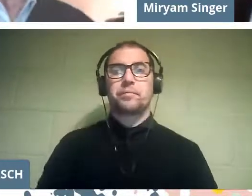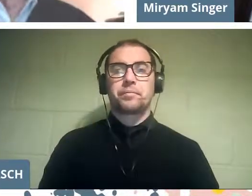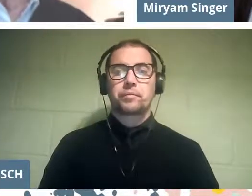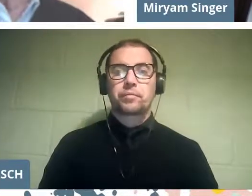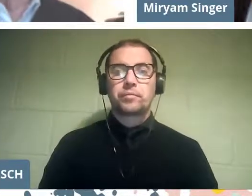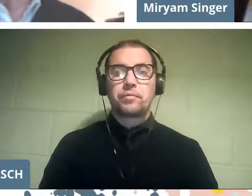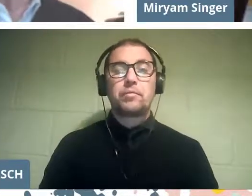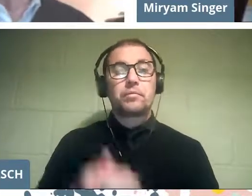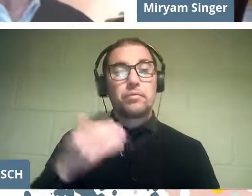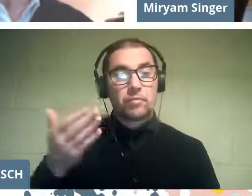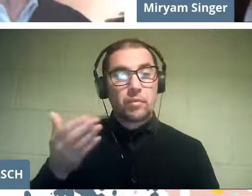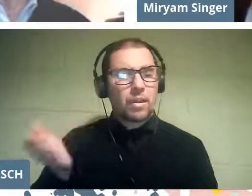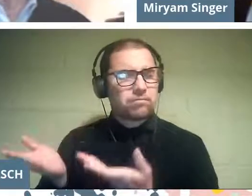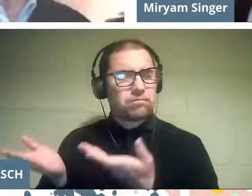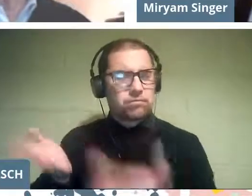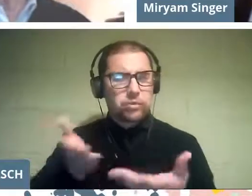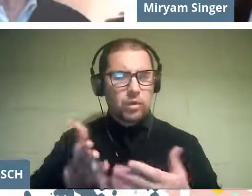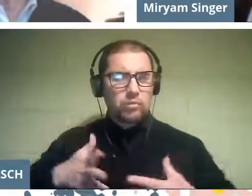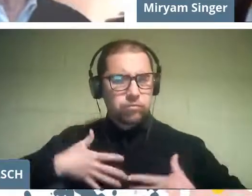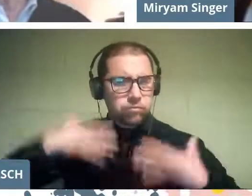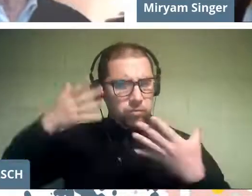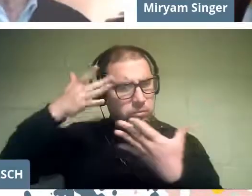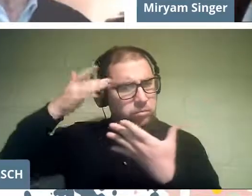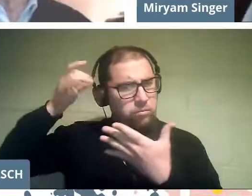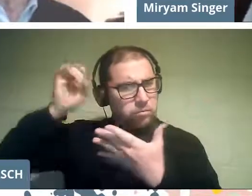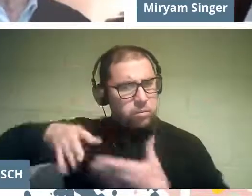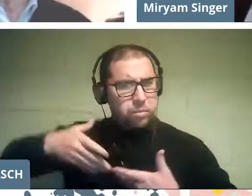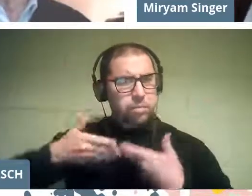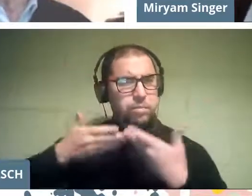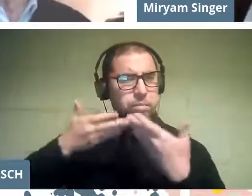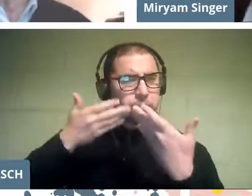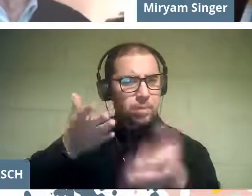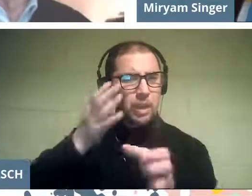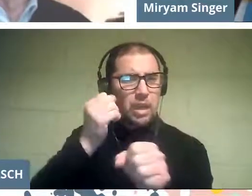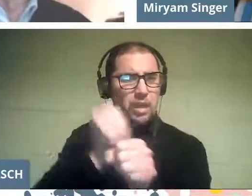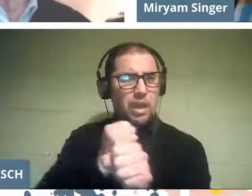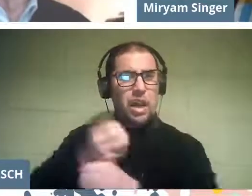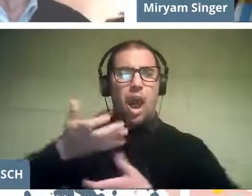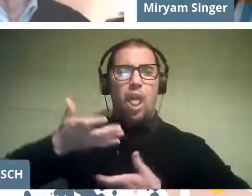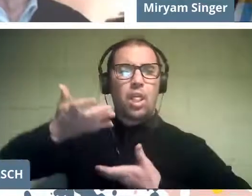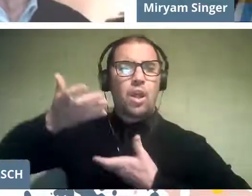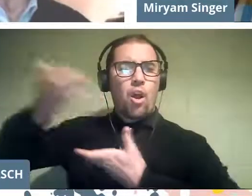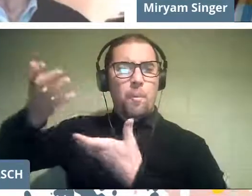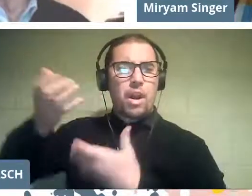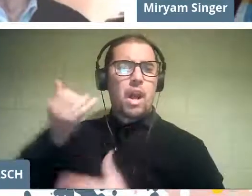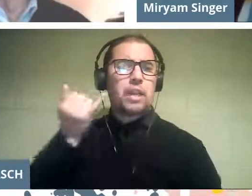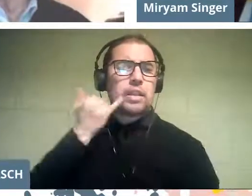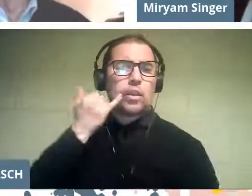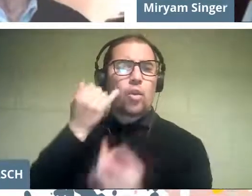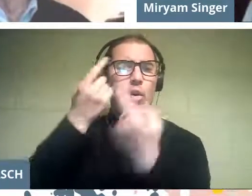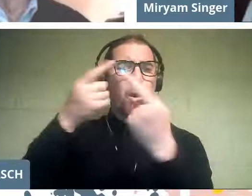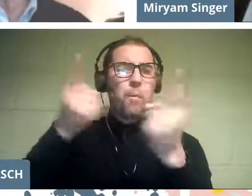She gives all her wisdom in the opera workshop at the UC music institute.